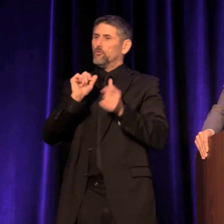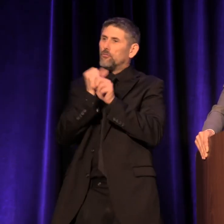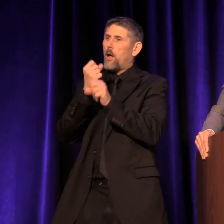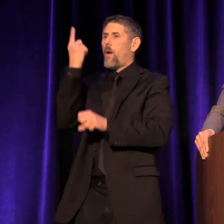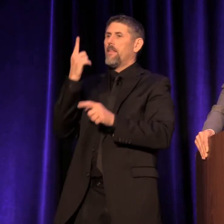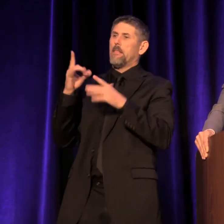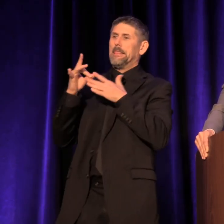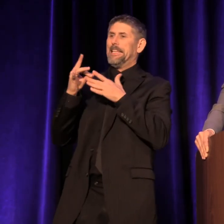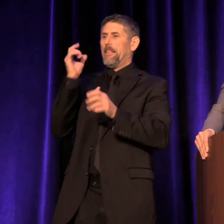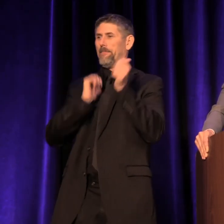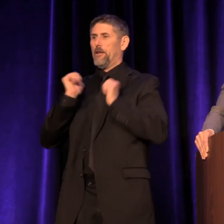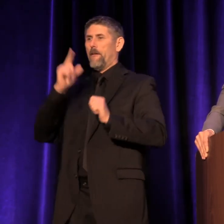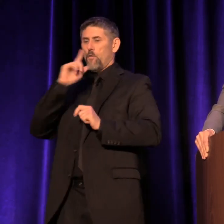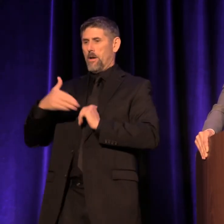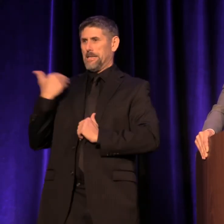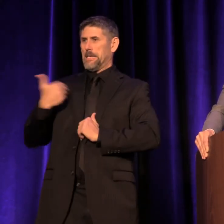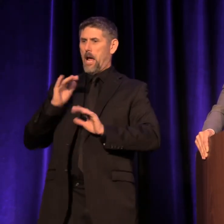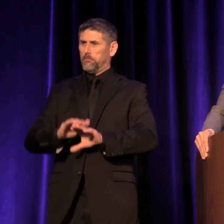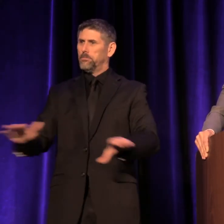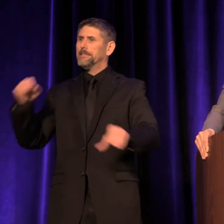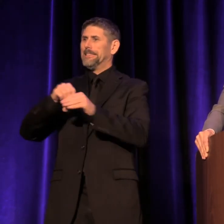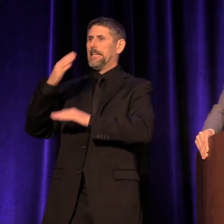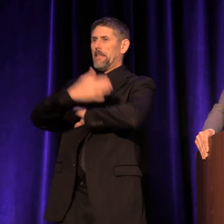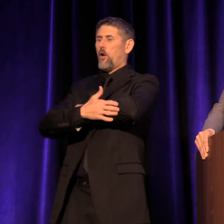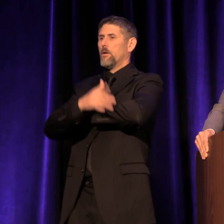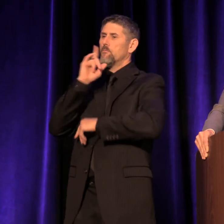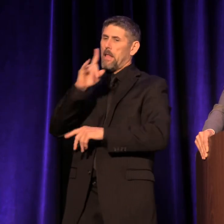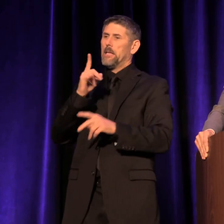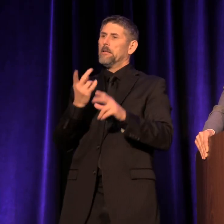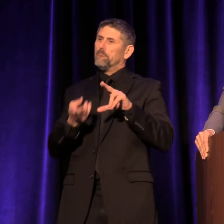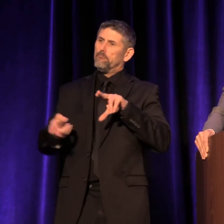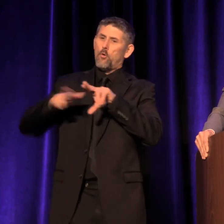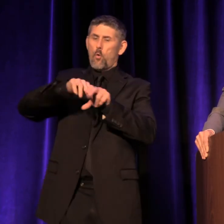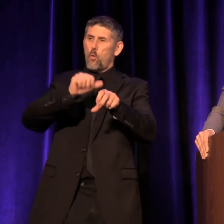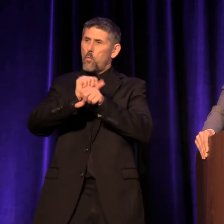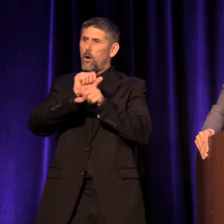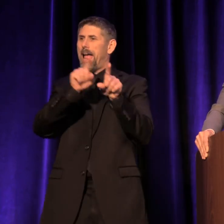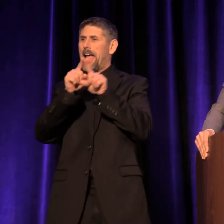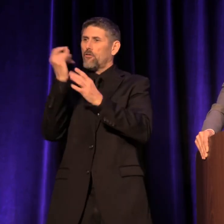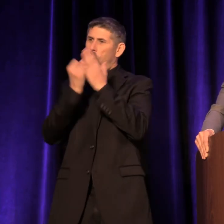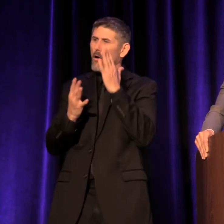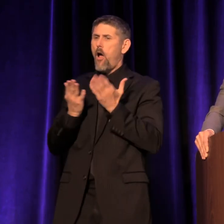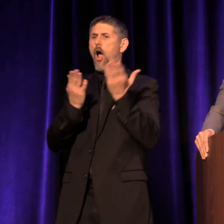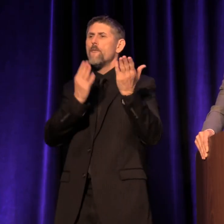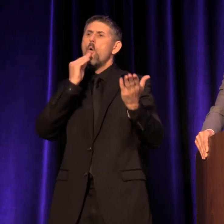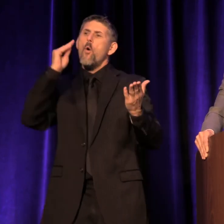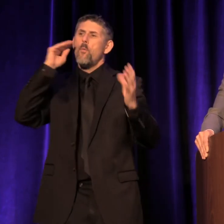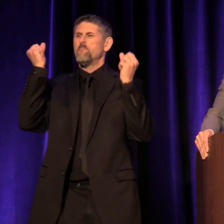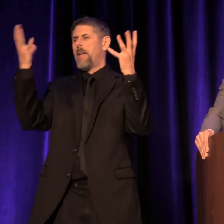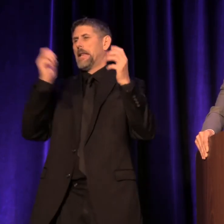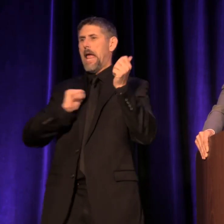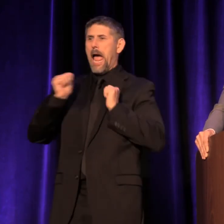for young people in the country, expanding her work as an artist and offering home to many actors, directors,